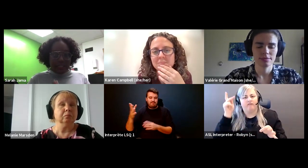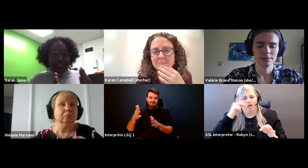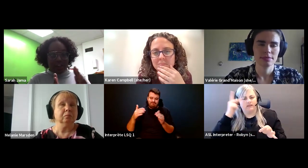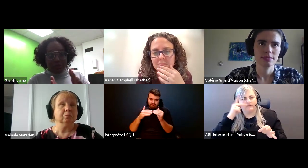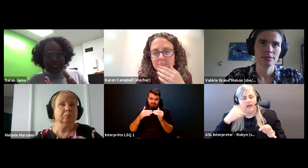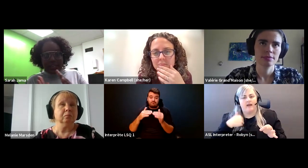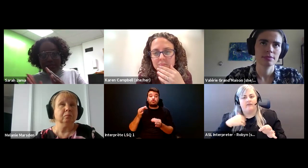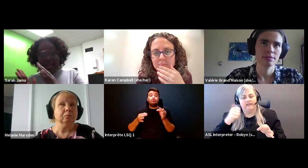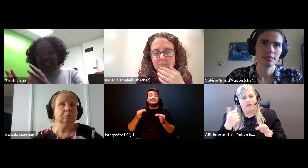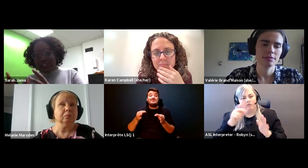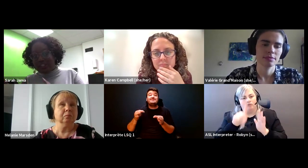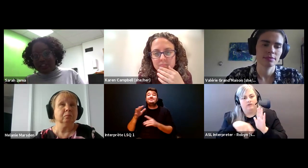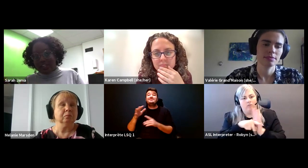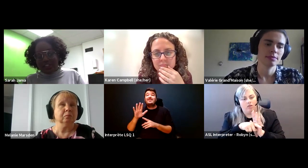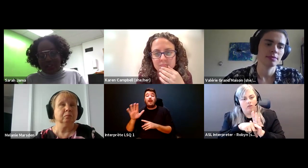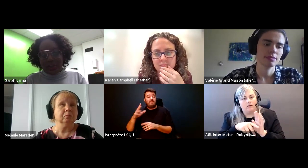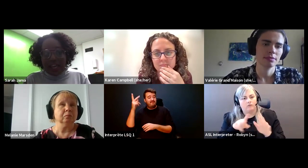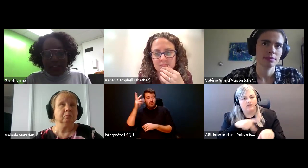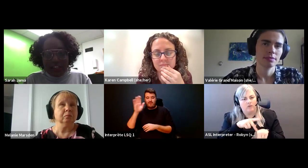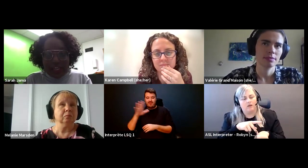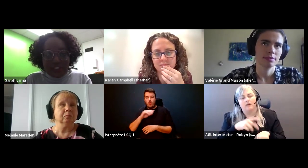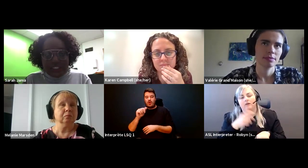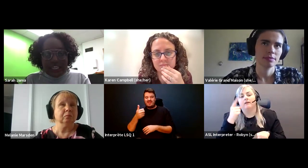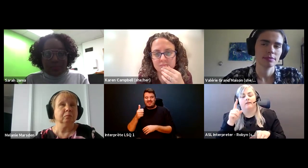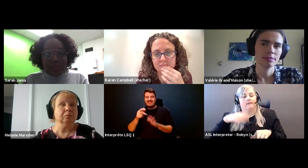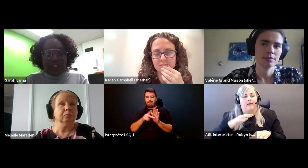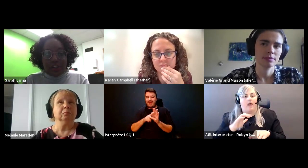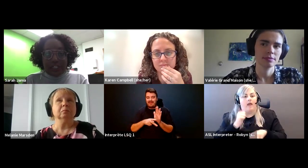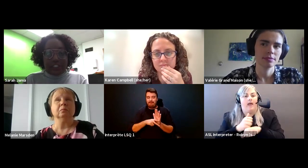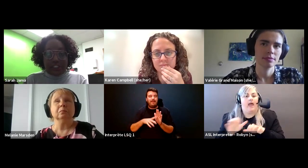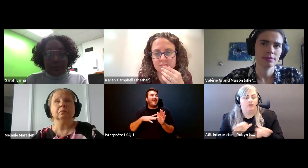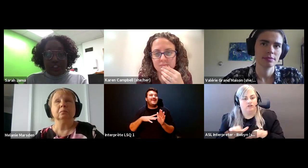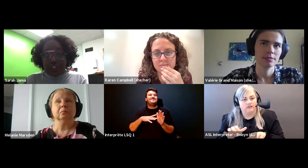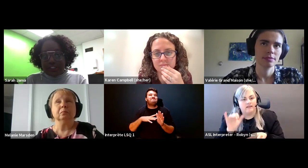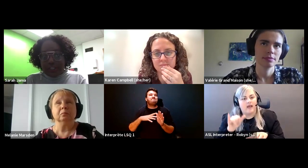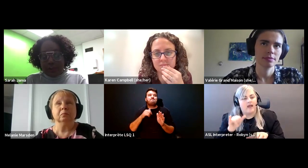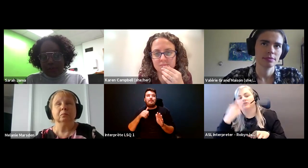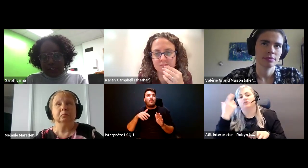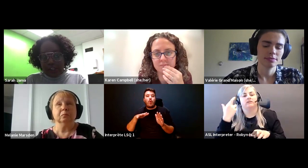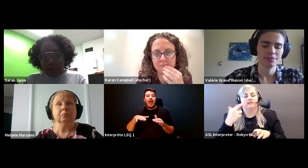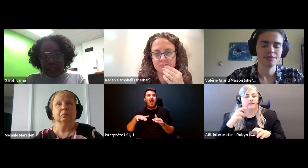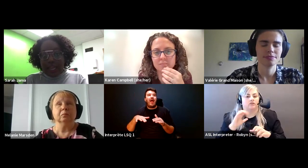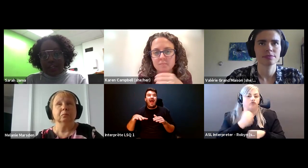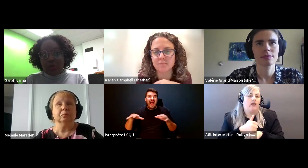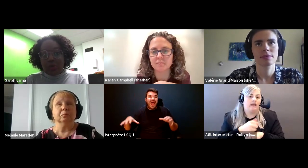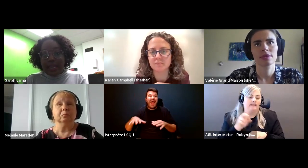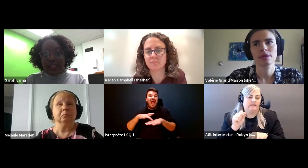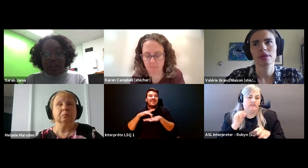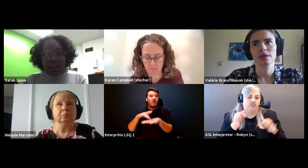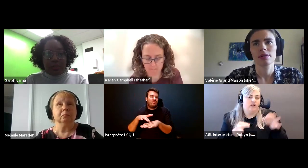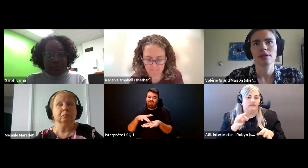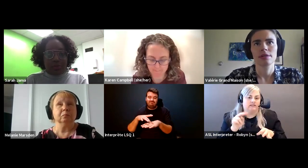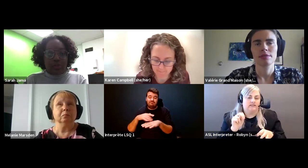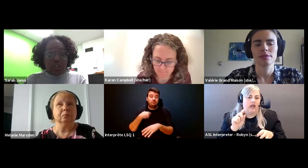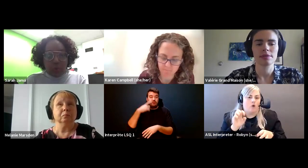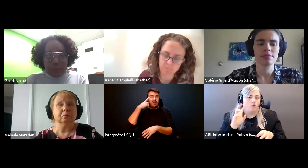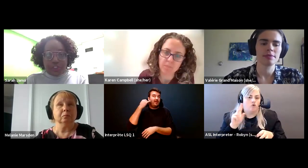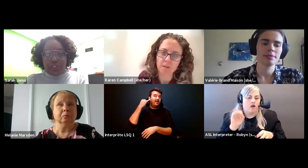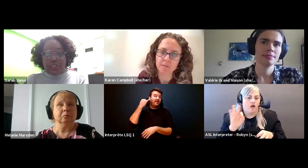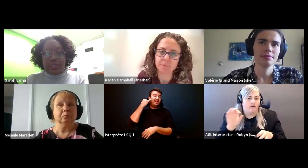Sarah Jama: But it's not really up an action right, and so I think that was the intent behind creating the disability justice network of Ontario, how do you get young people equipped to.